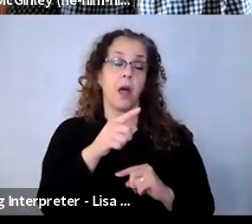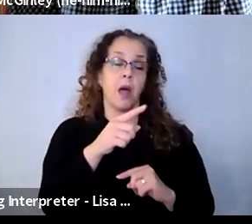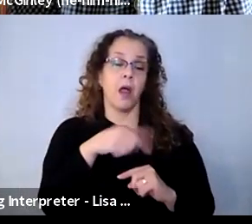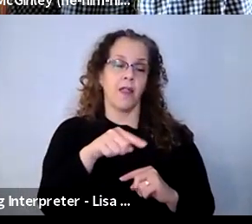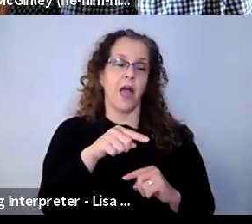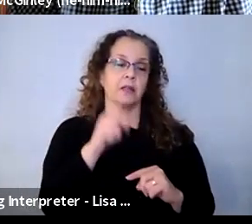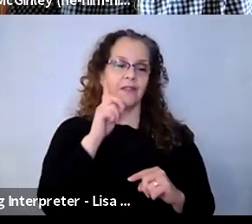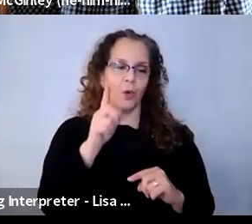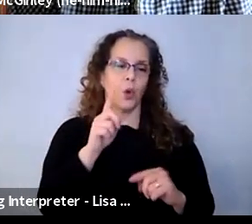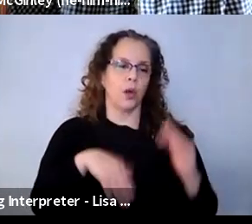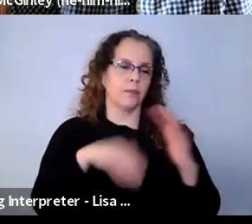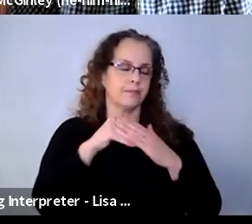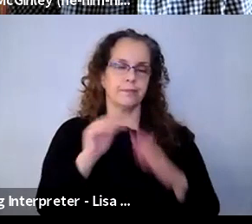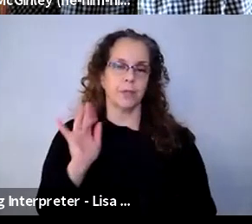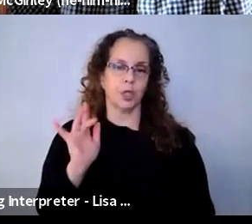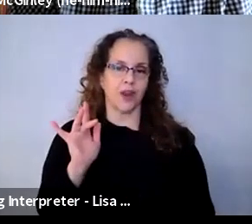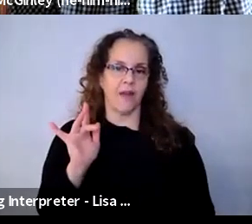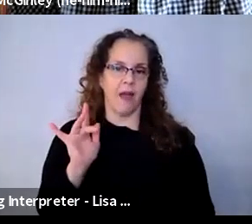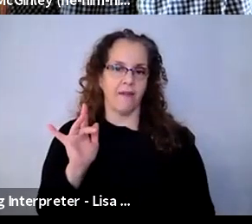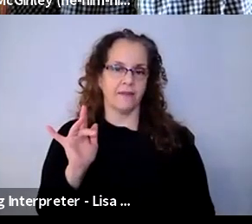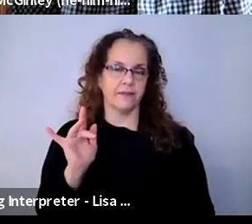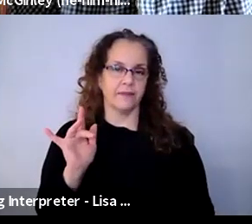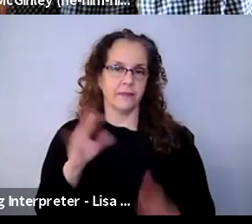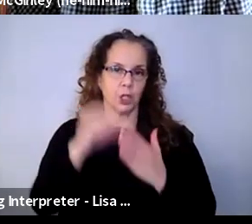students at the survey level. If you're trying to do something